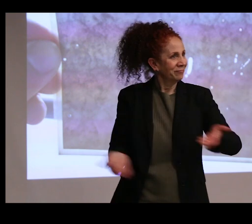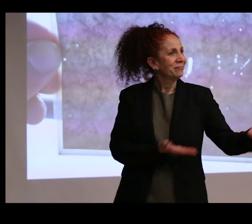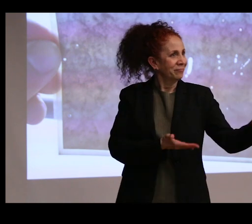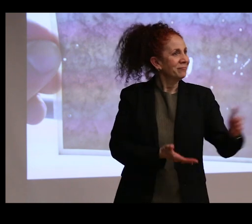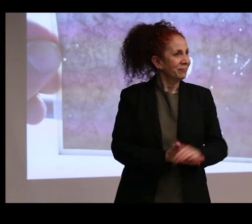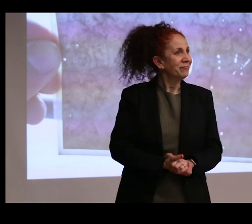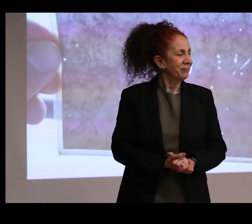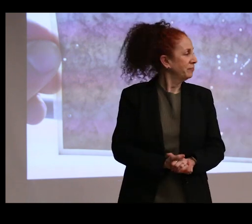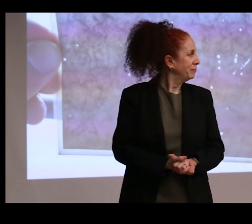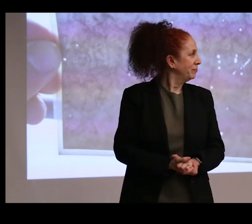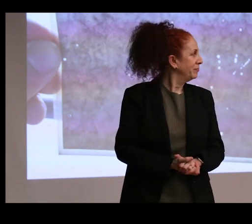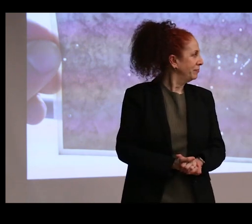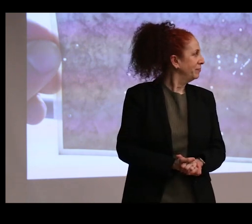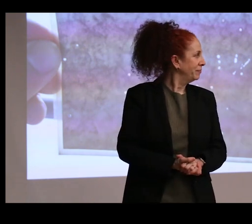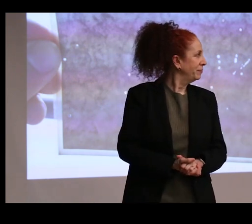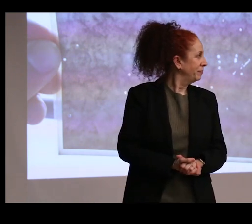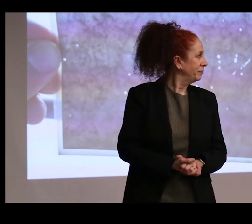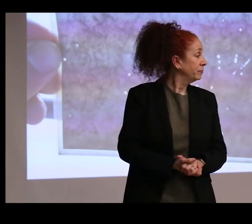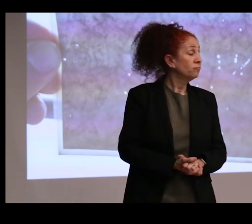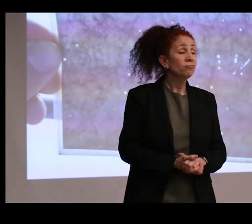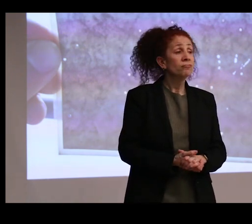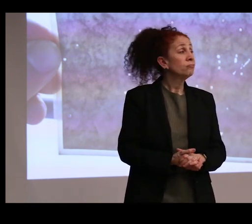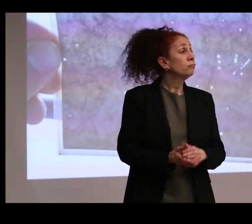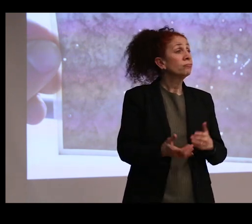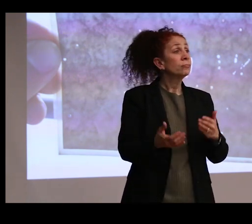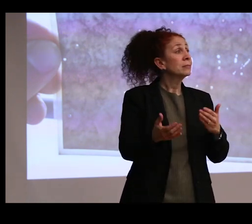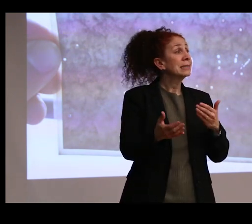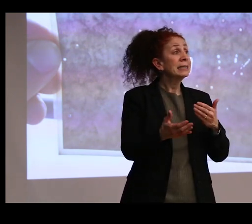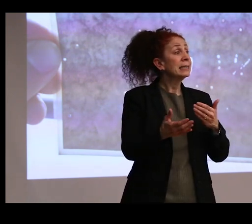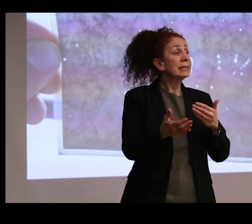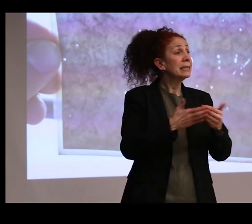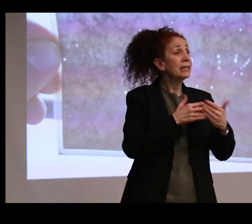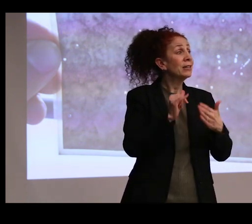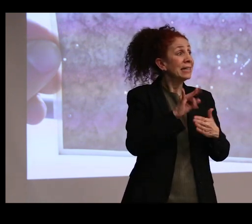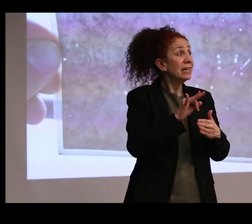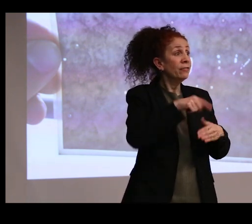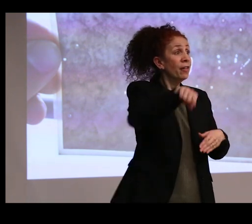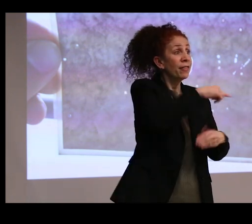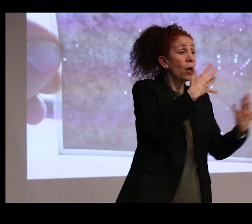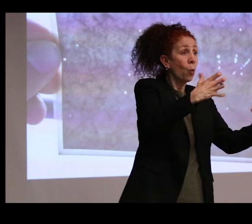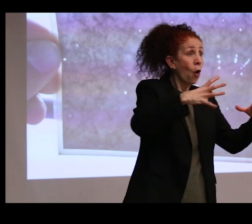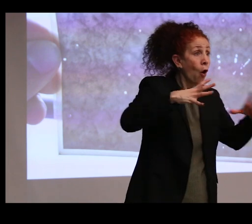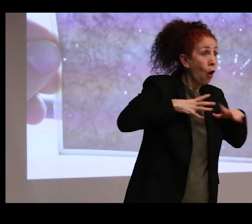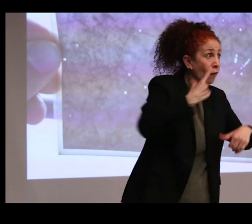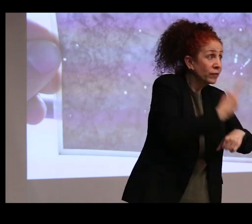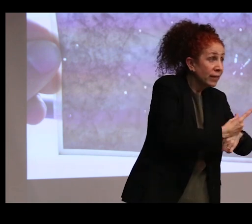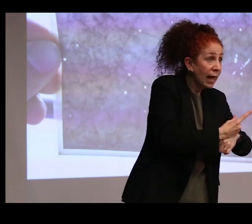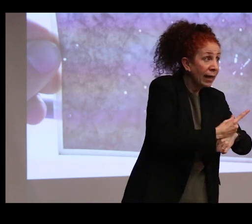And it's open even on days when people wanted the day off. The staff kind of strikes, saying, we don't want to work on Sundays.